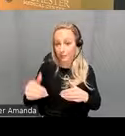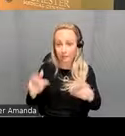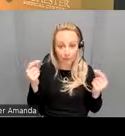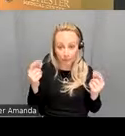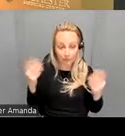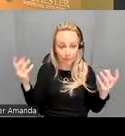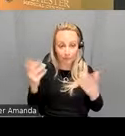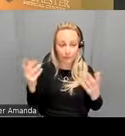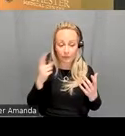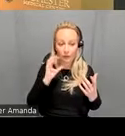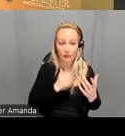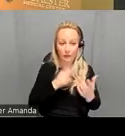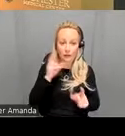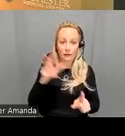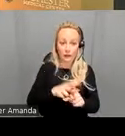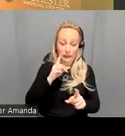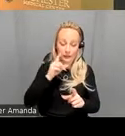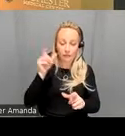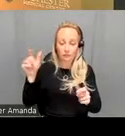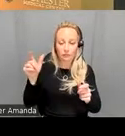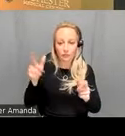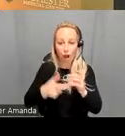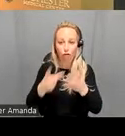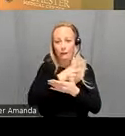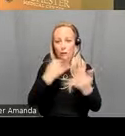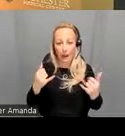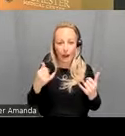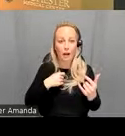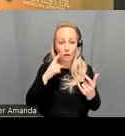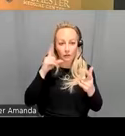R1 application which is under review is that we're going to determine the structural basis